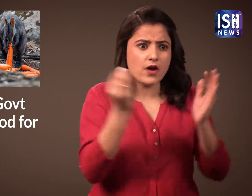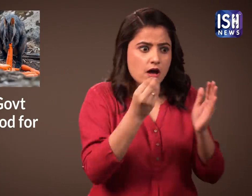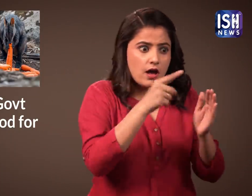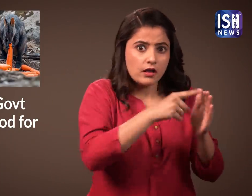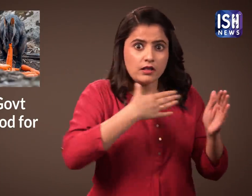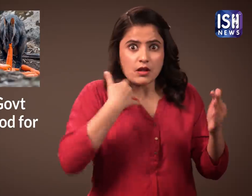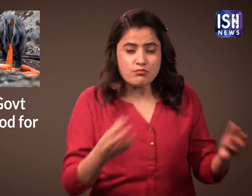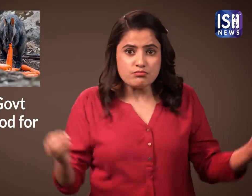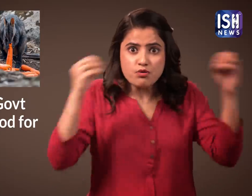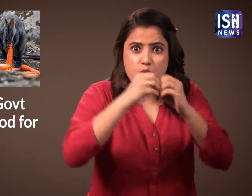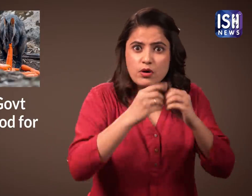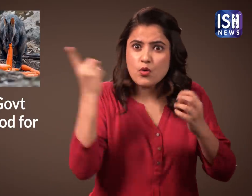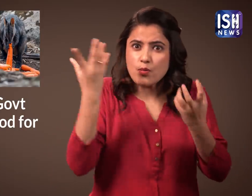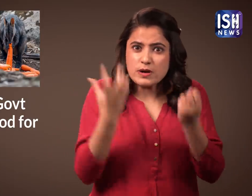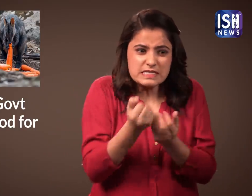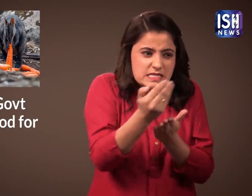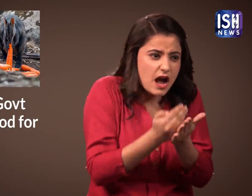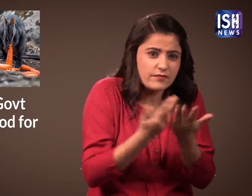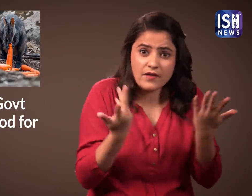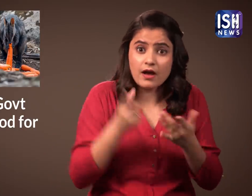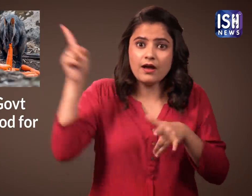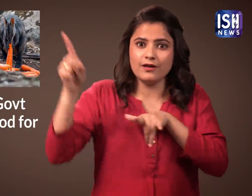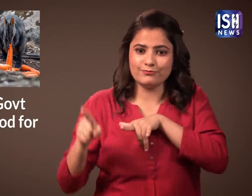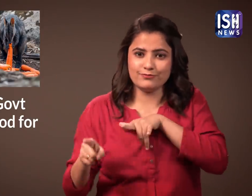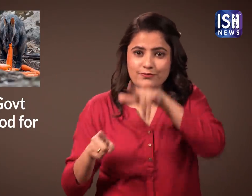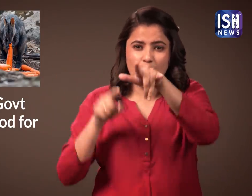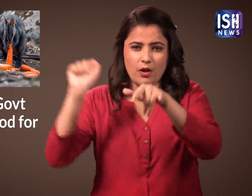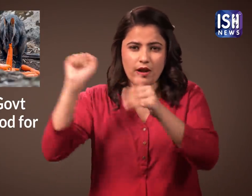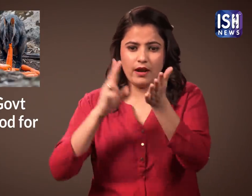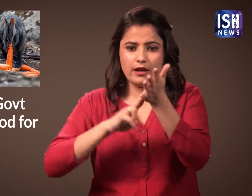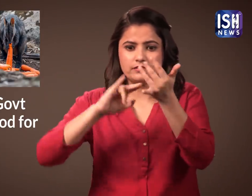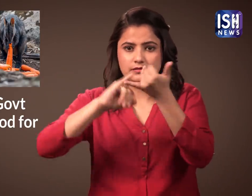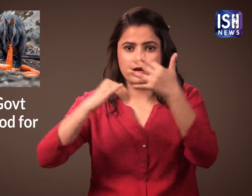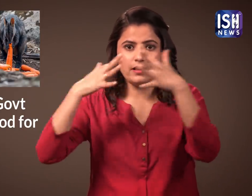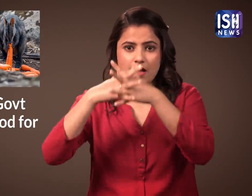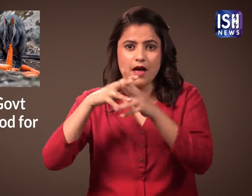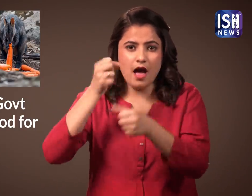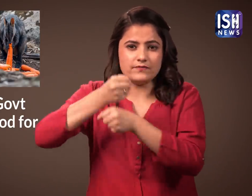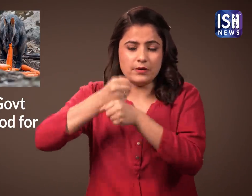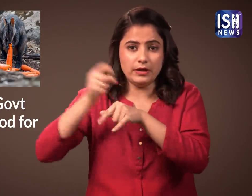Inorder to prevent them from going extinct, the government of the state of New South Wales (NSW)